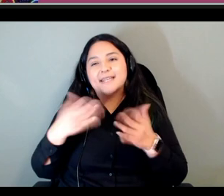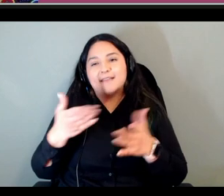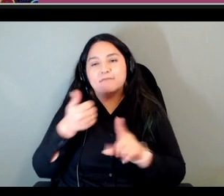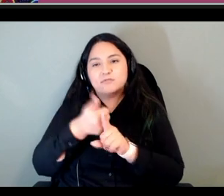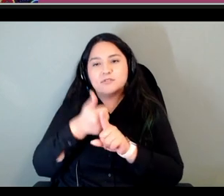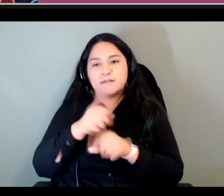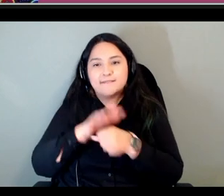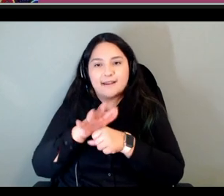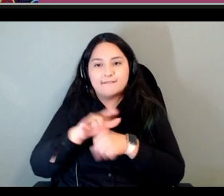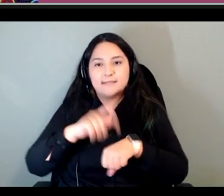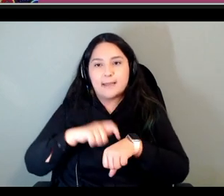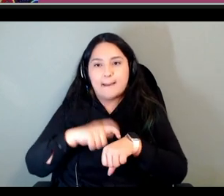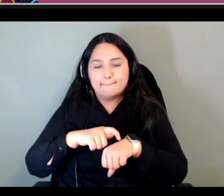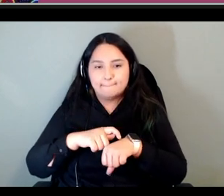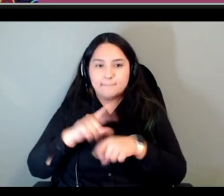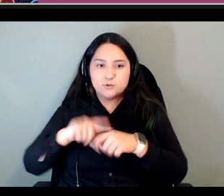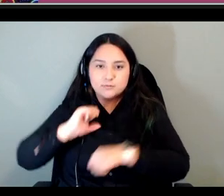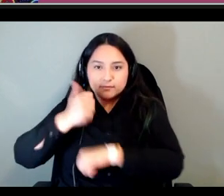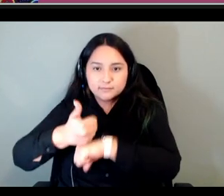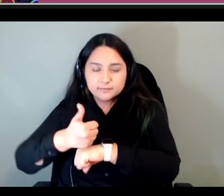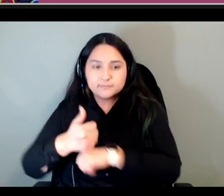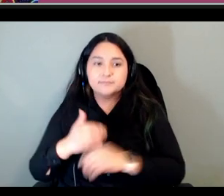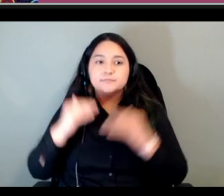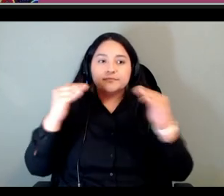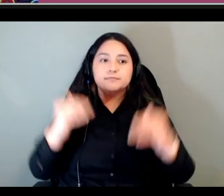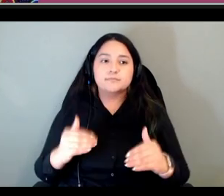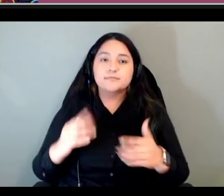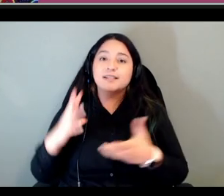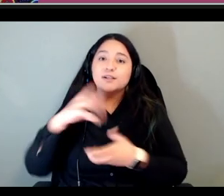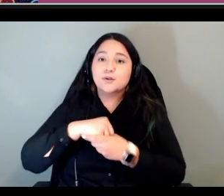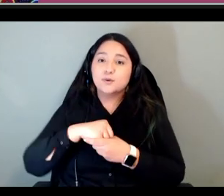do this including your budget